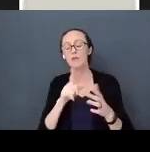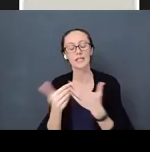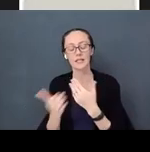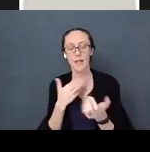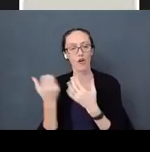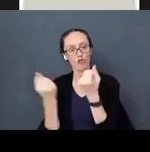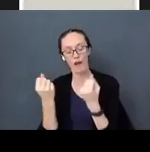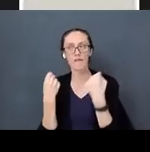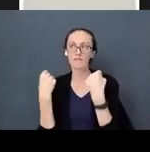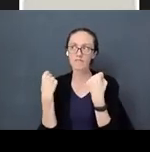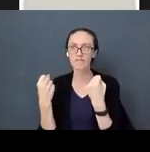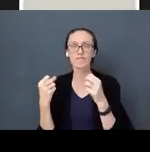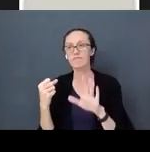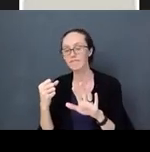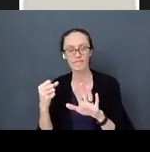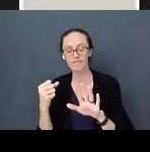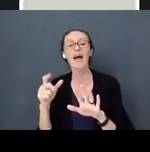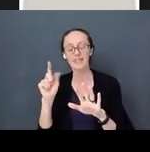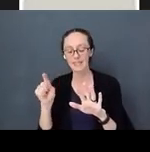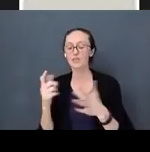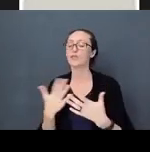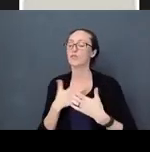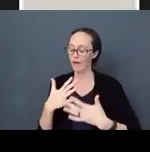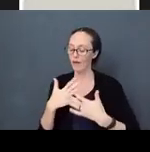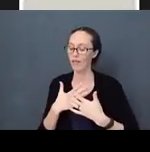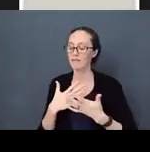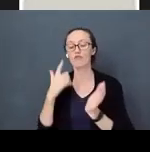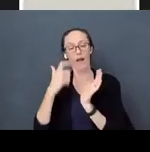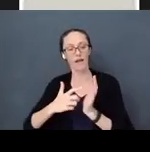and step back step back and recognize the emotion is there.” We need to help